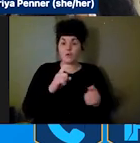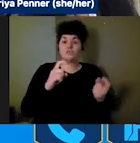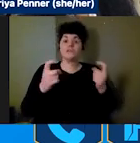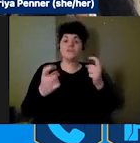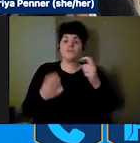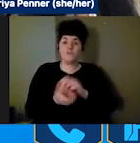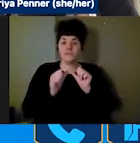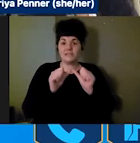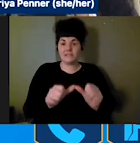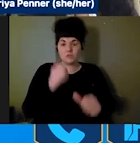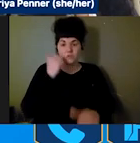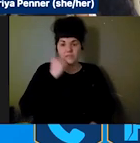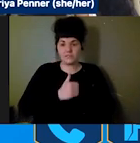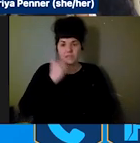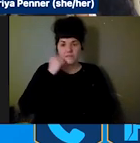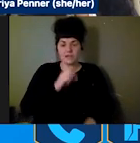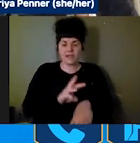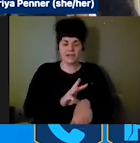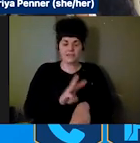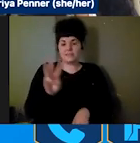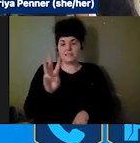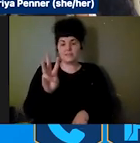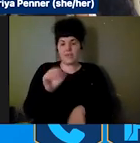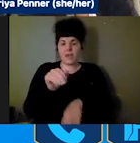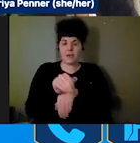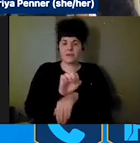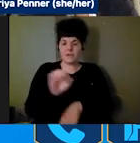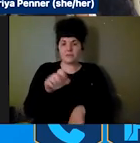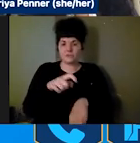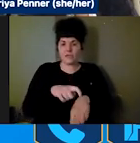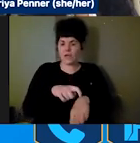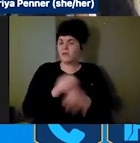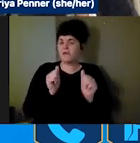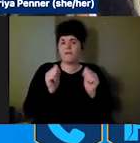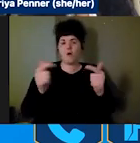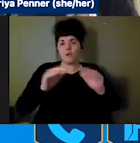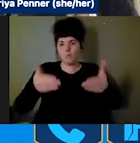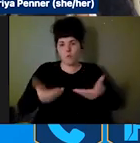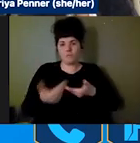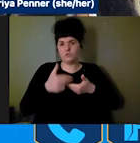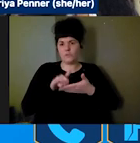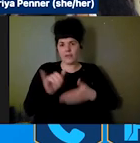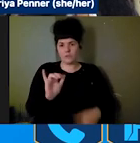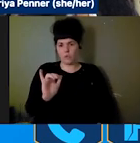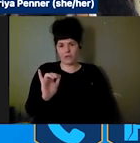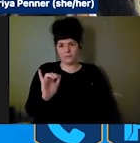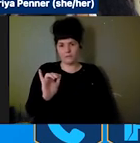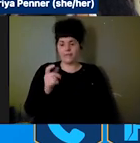6:00 p.m. Eastern time; and all are welcome to that as well welcome as we continue to discuss, support, and identify